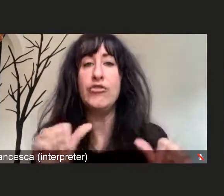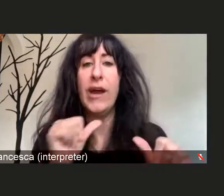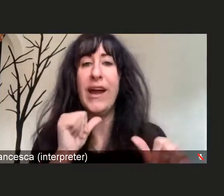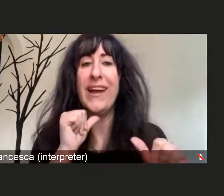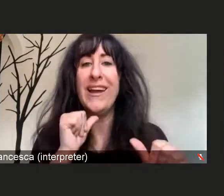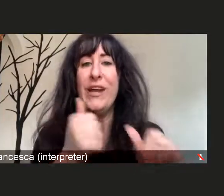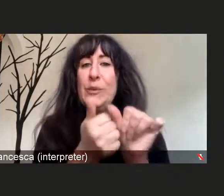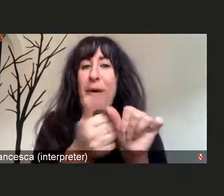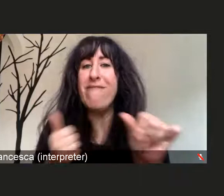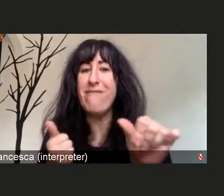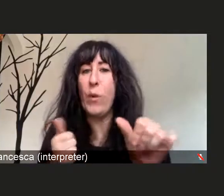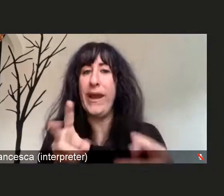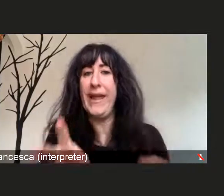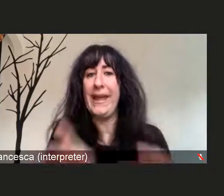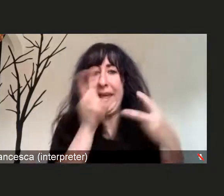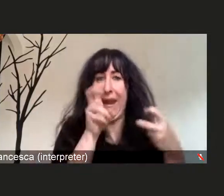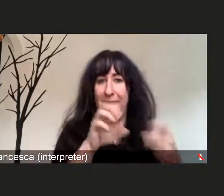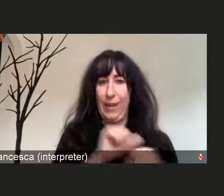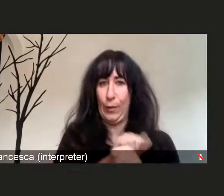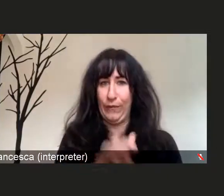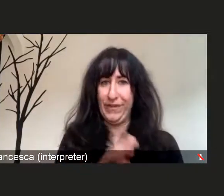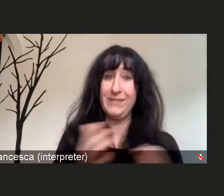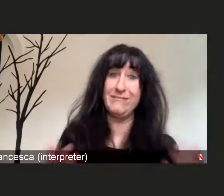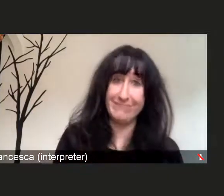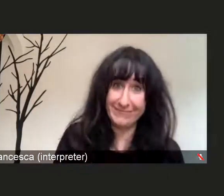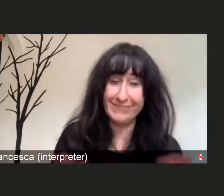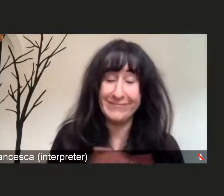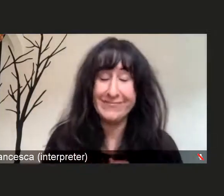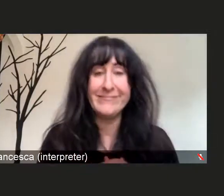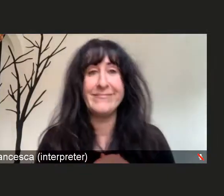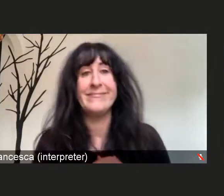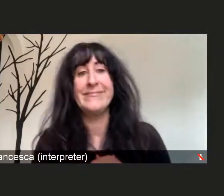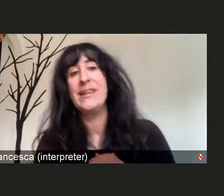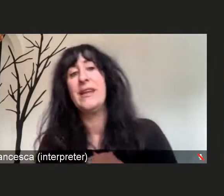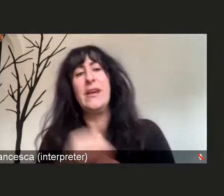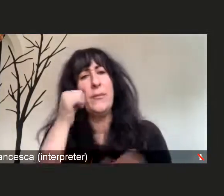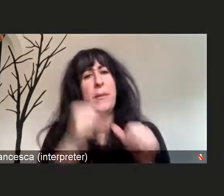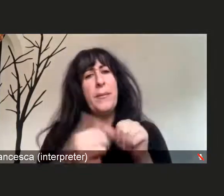We were fortunate enough that back in December of 2020, so about nine months ago,